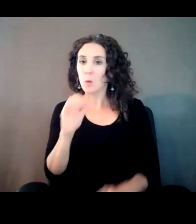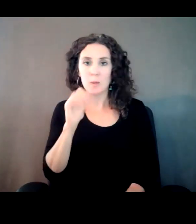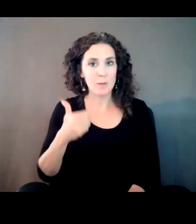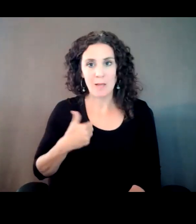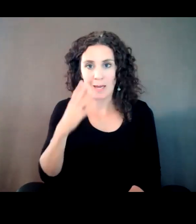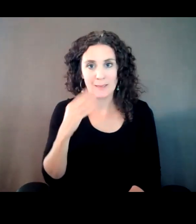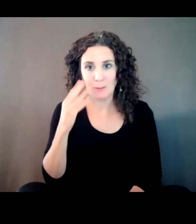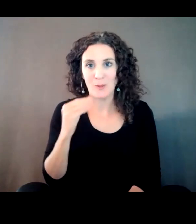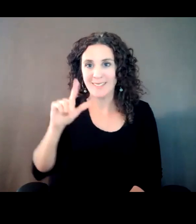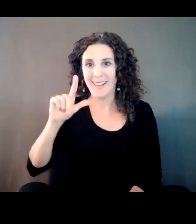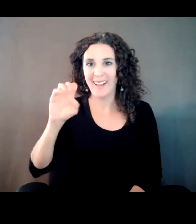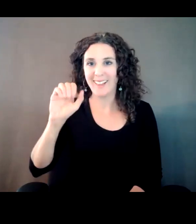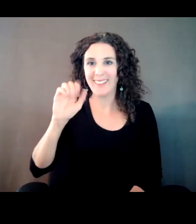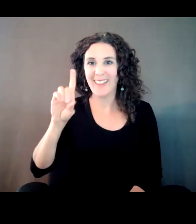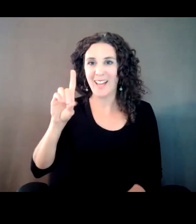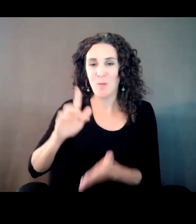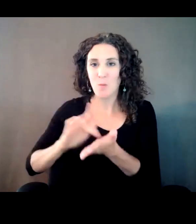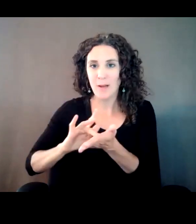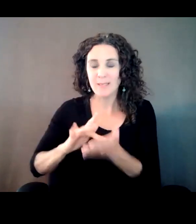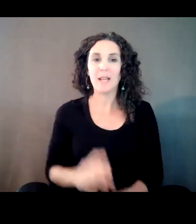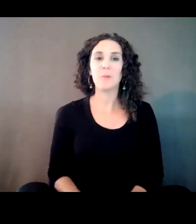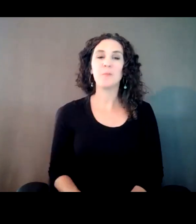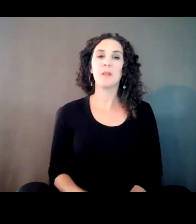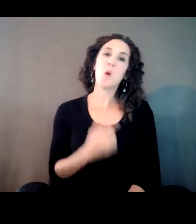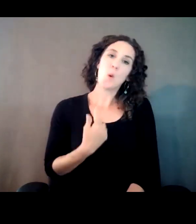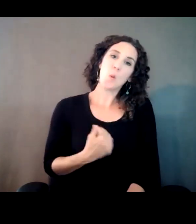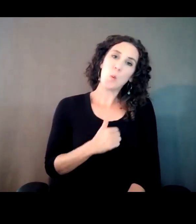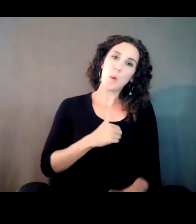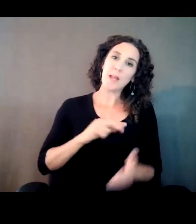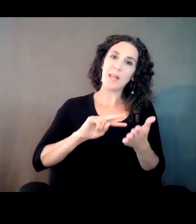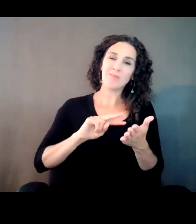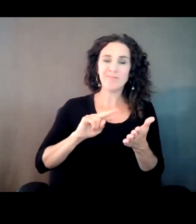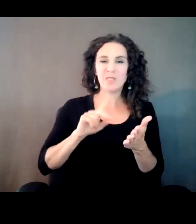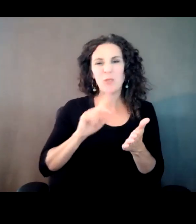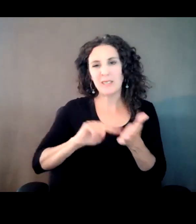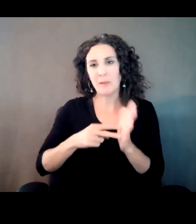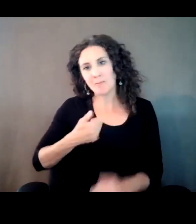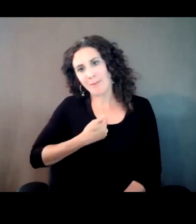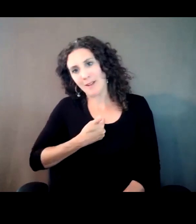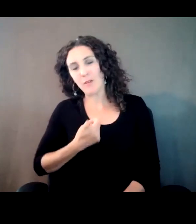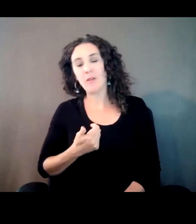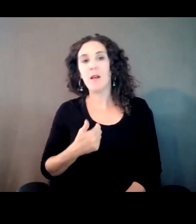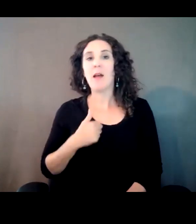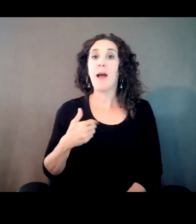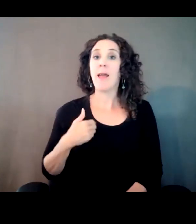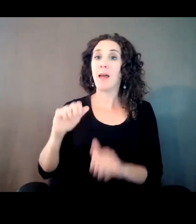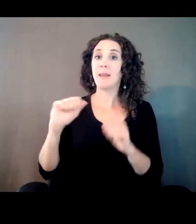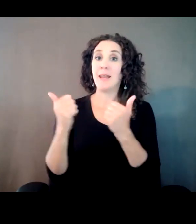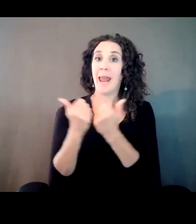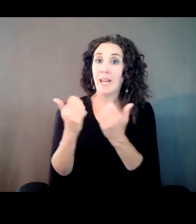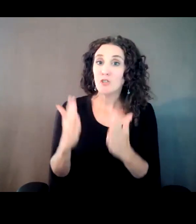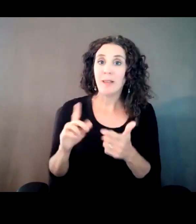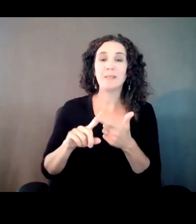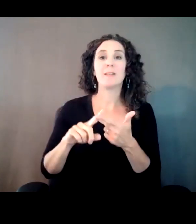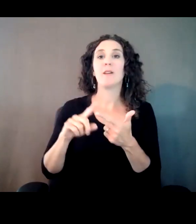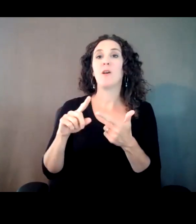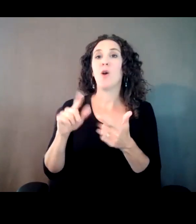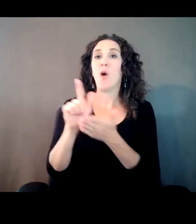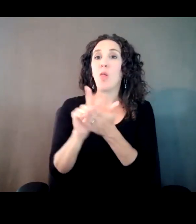When I say we, it was I really. An agent, a lawyer, a producer. And this was